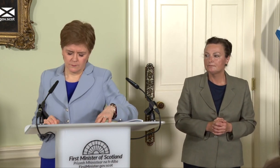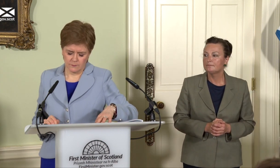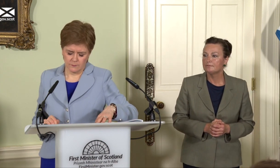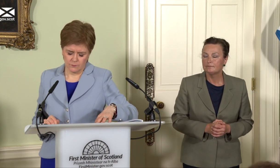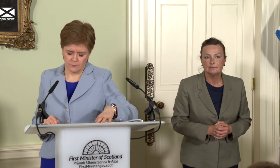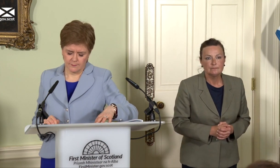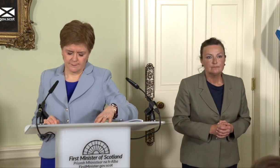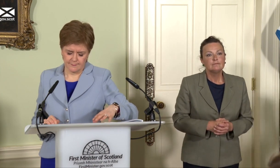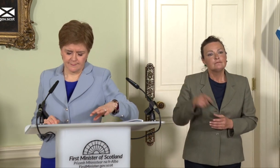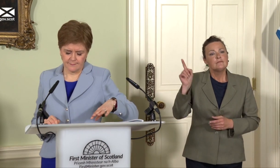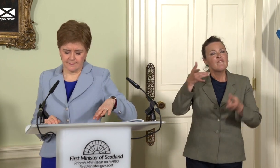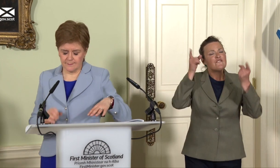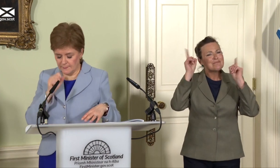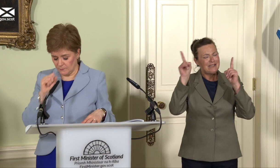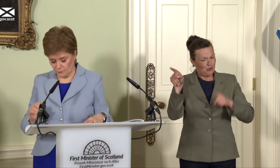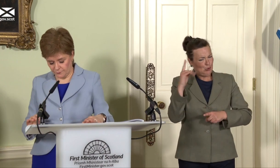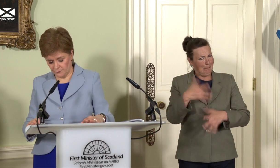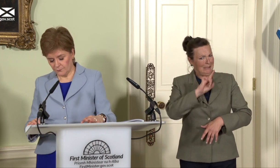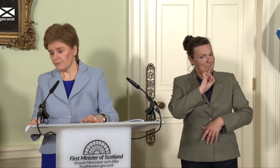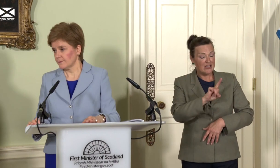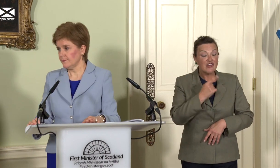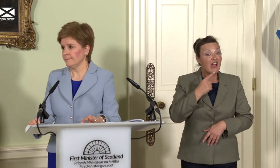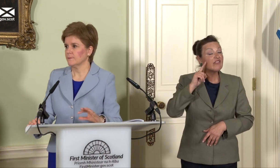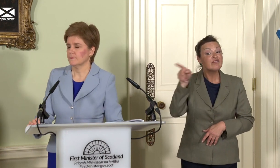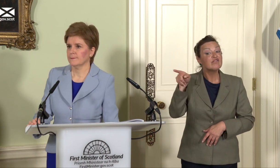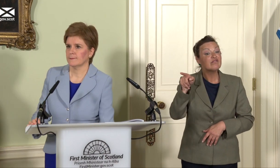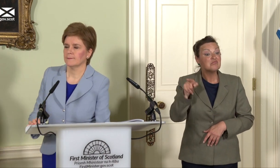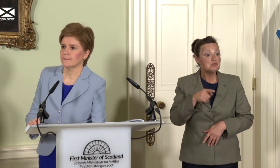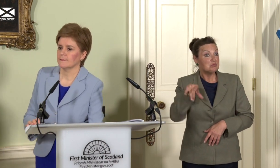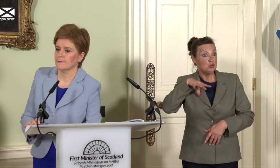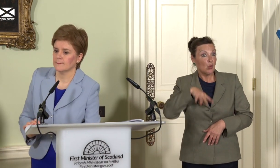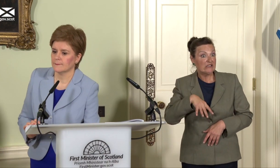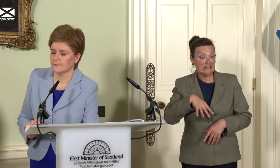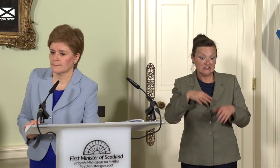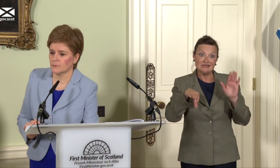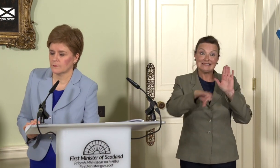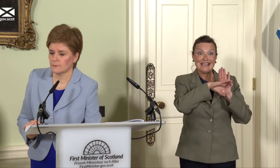forging a way ahead without a Section 30 order if necessary and that a referendum would be lawful.